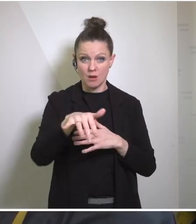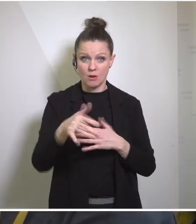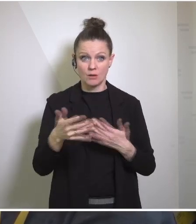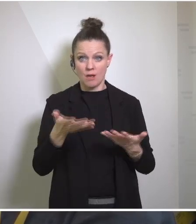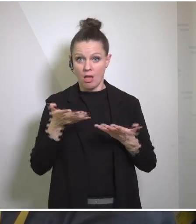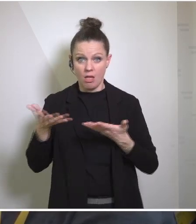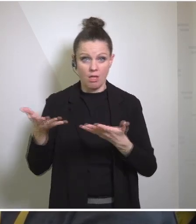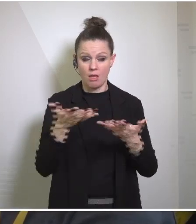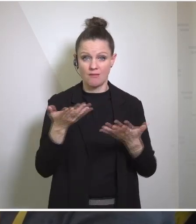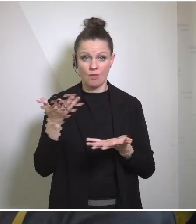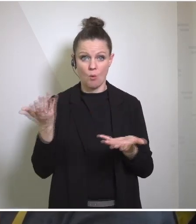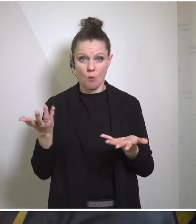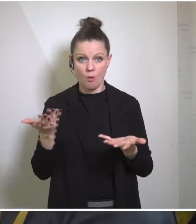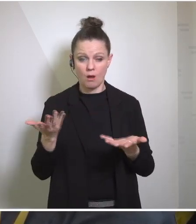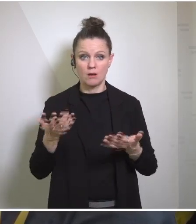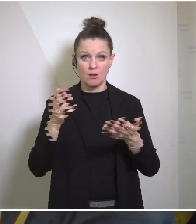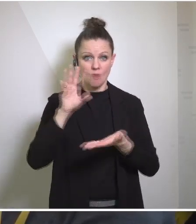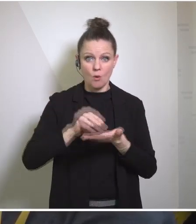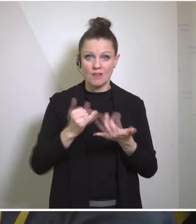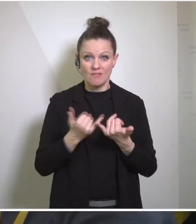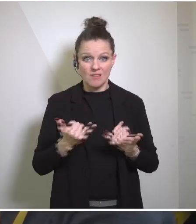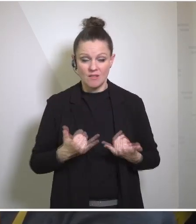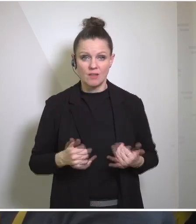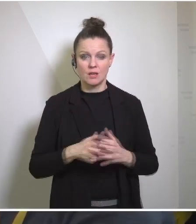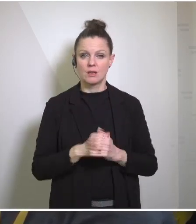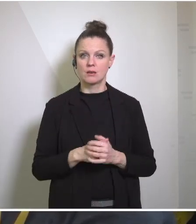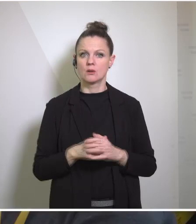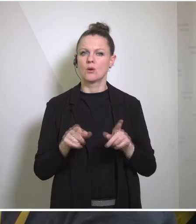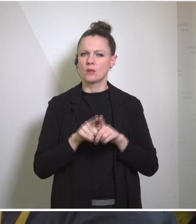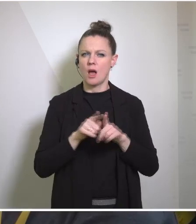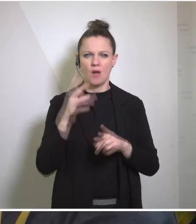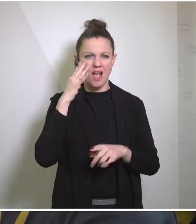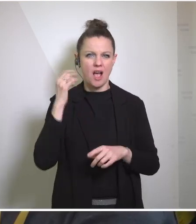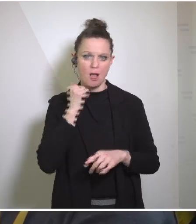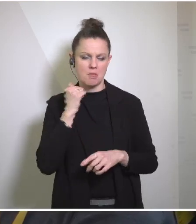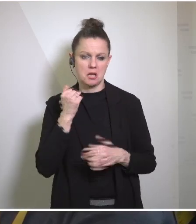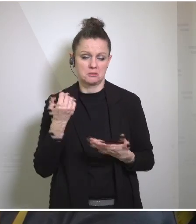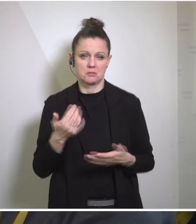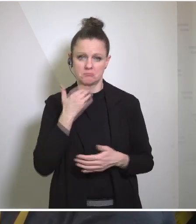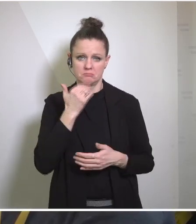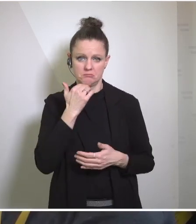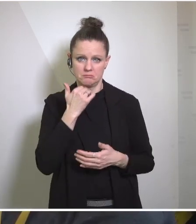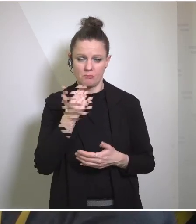just thirdly, a quick last one. Israel also said it's seen Hamas's counteroffer on the hostage